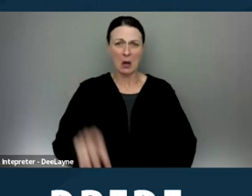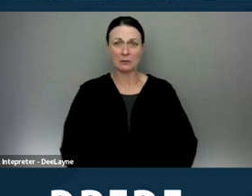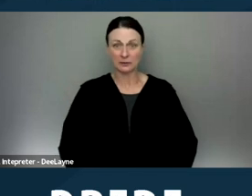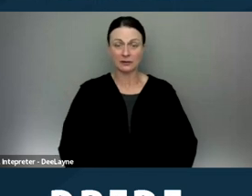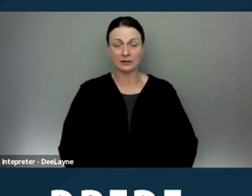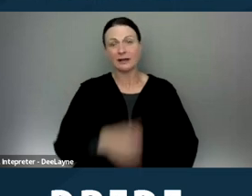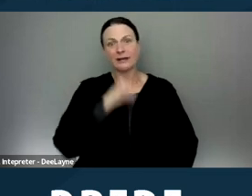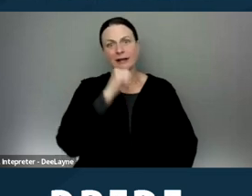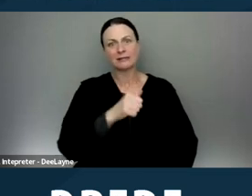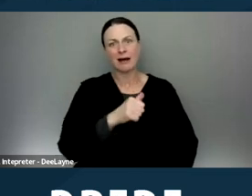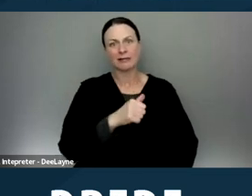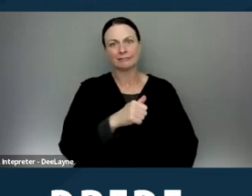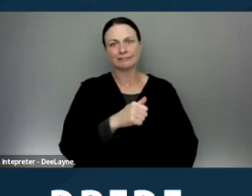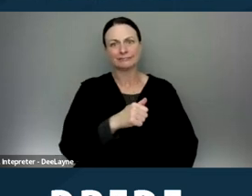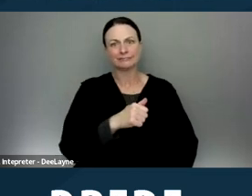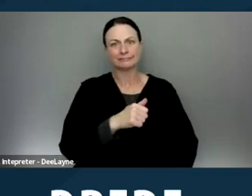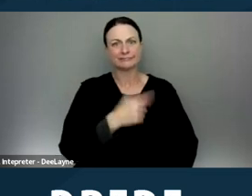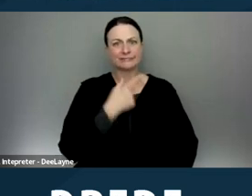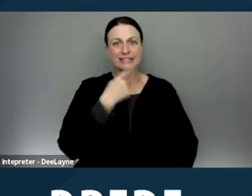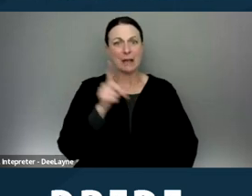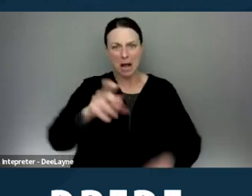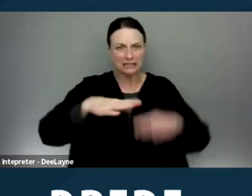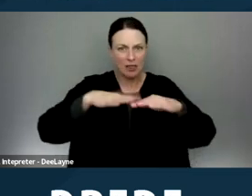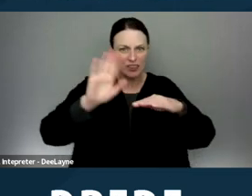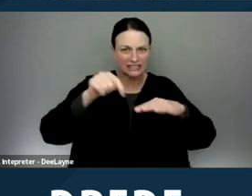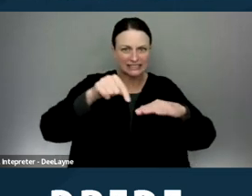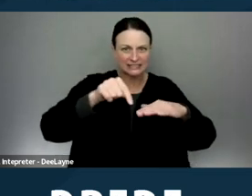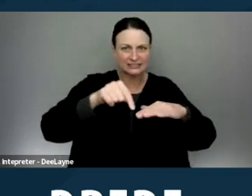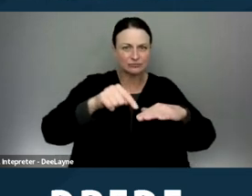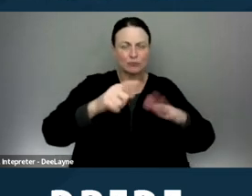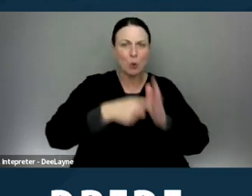an exact eligibility standard about what that credit rating should be.